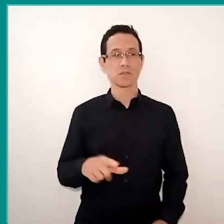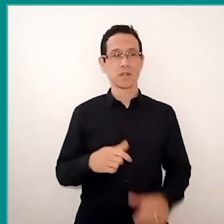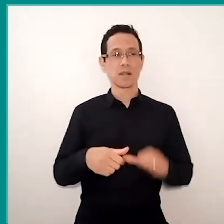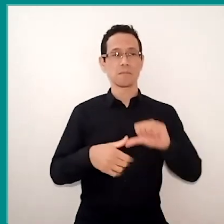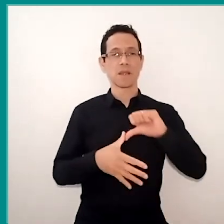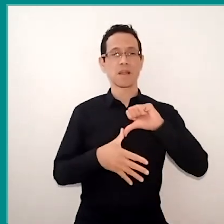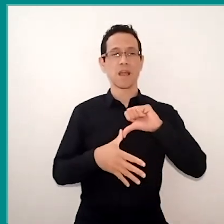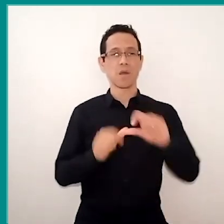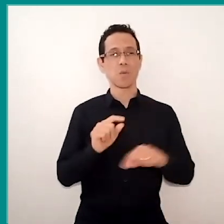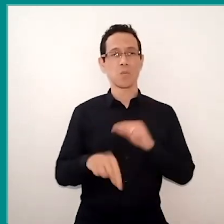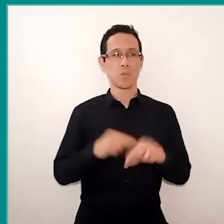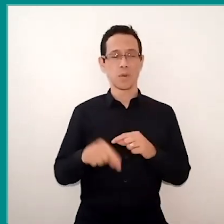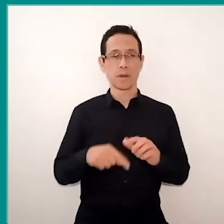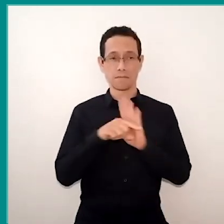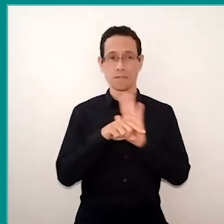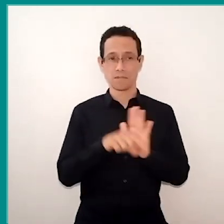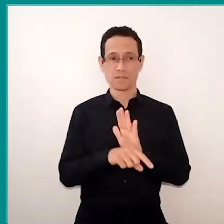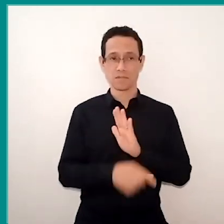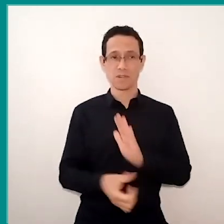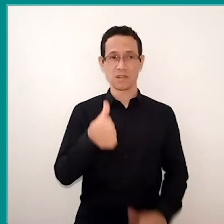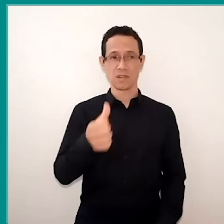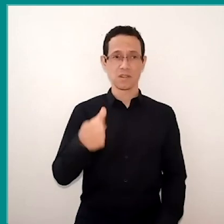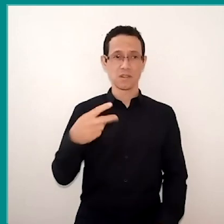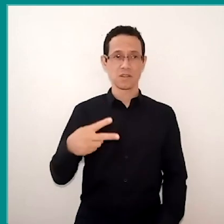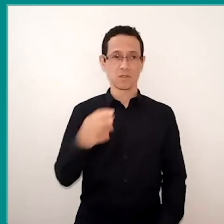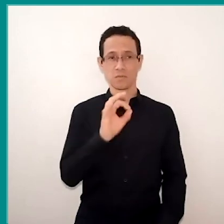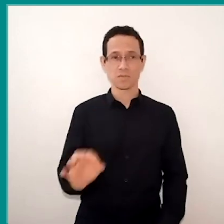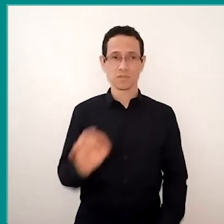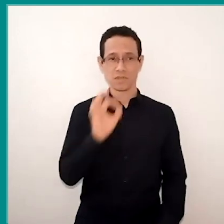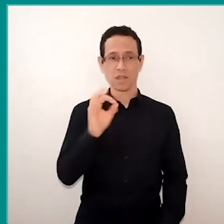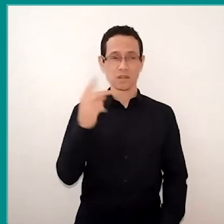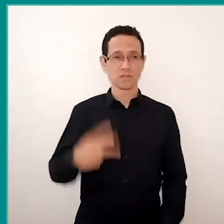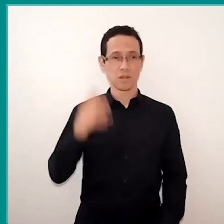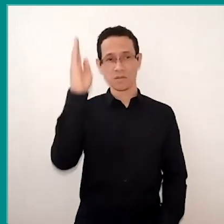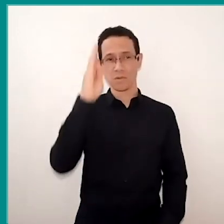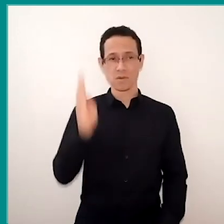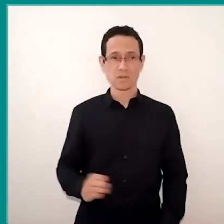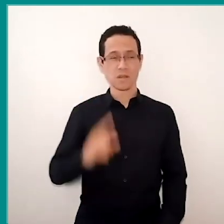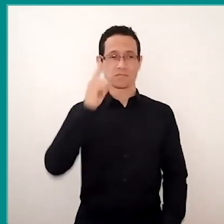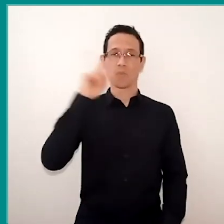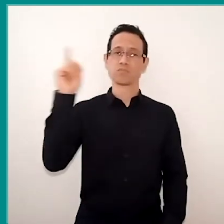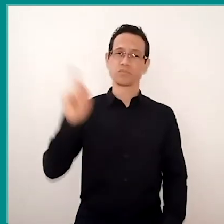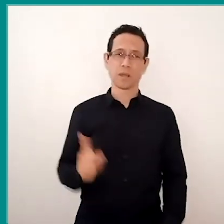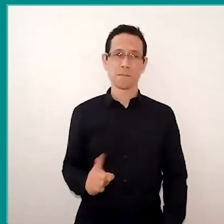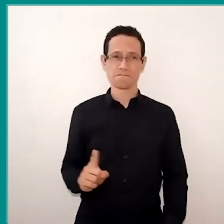according to this research, 62% of Brazilians don't know how to identify a fake news.